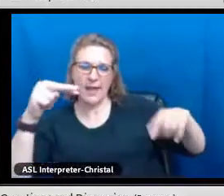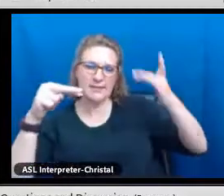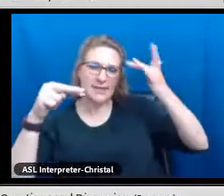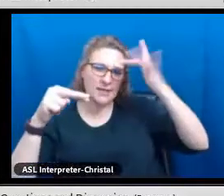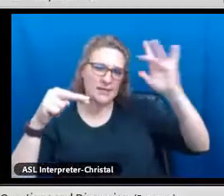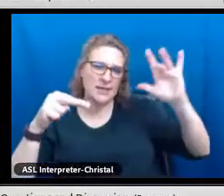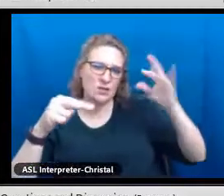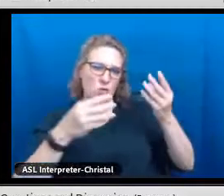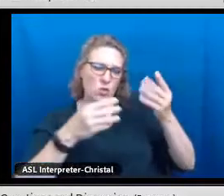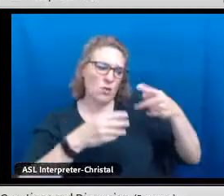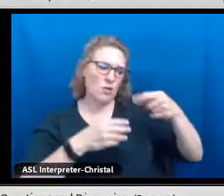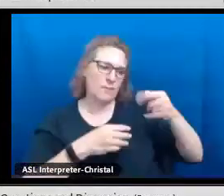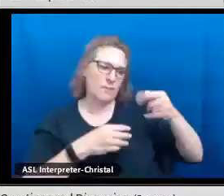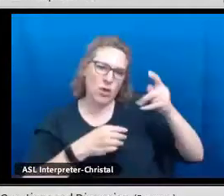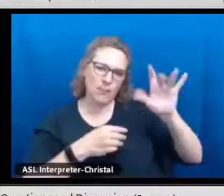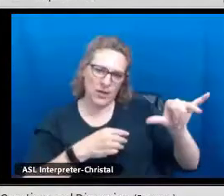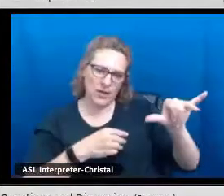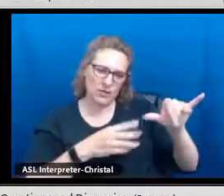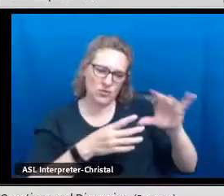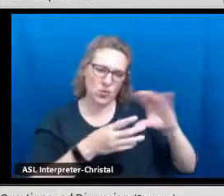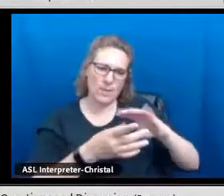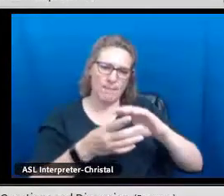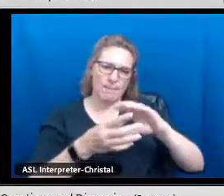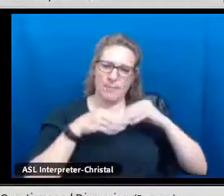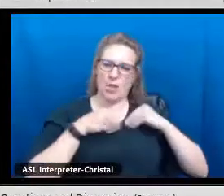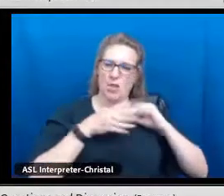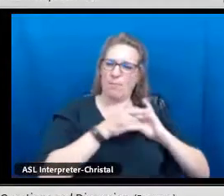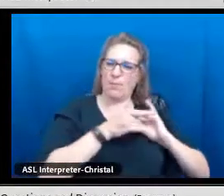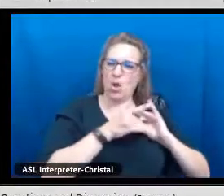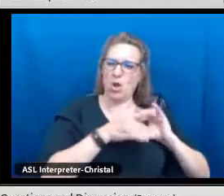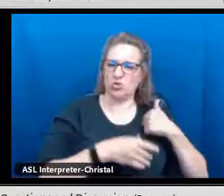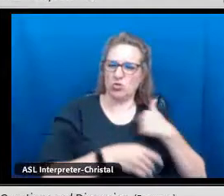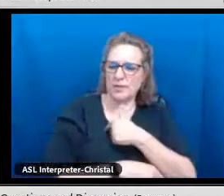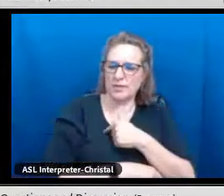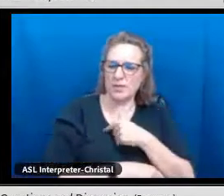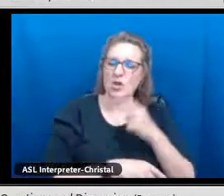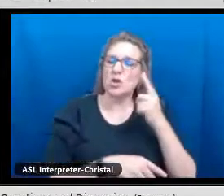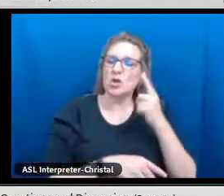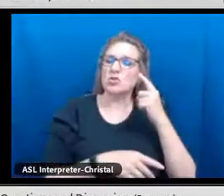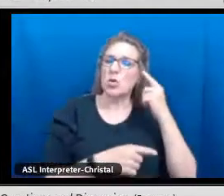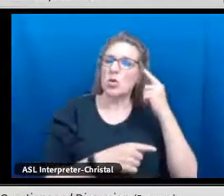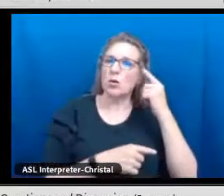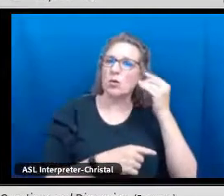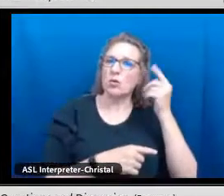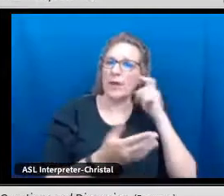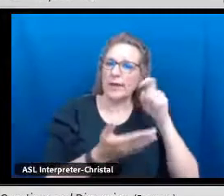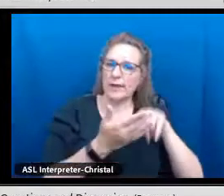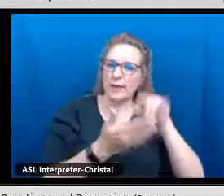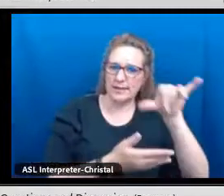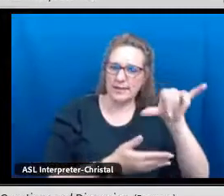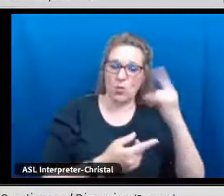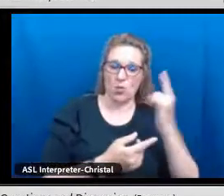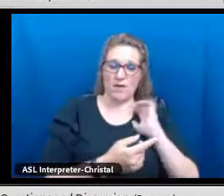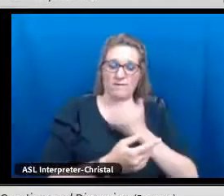as intellectual property and so, it belongs to us.